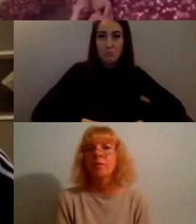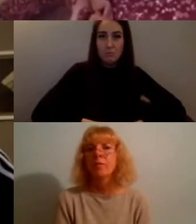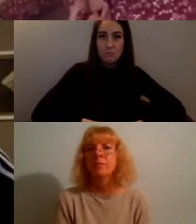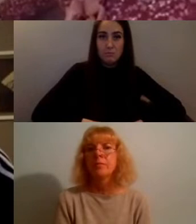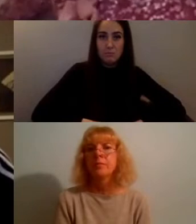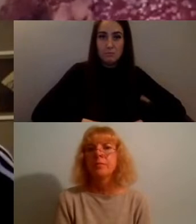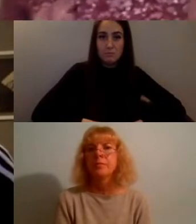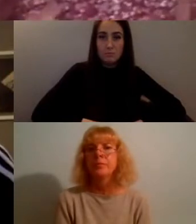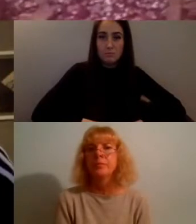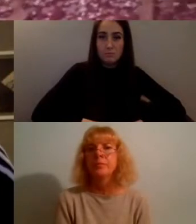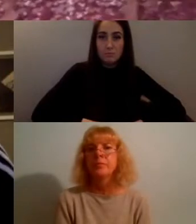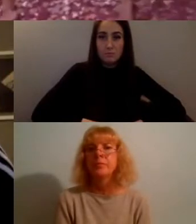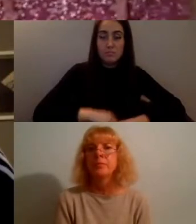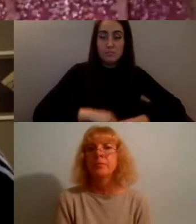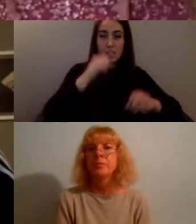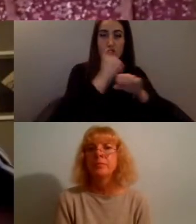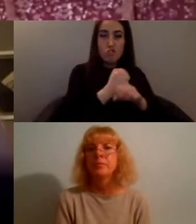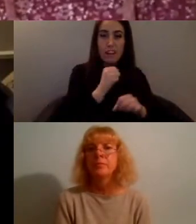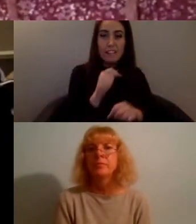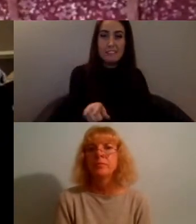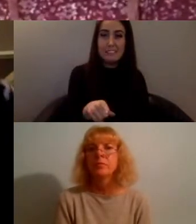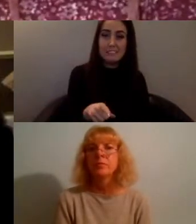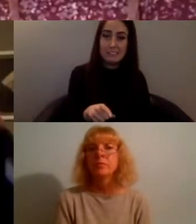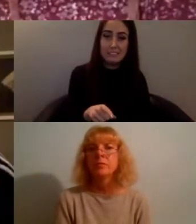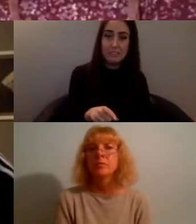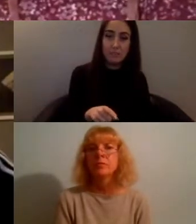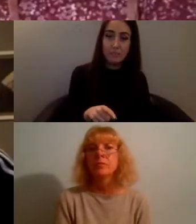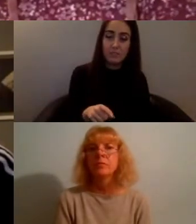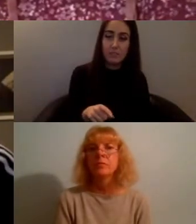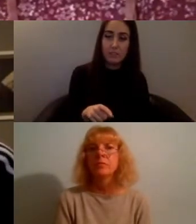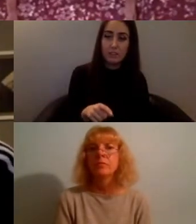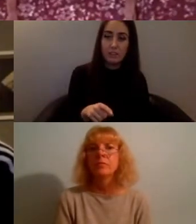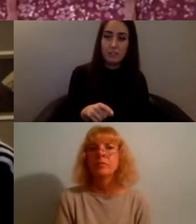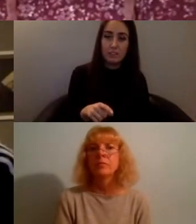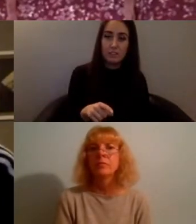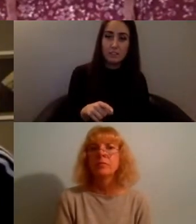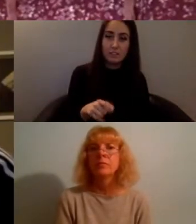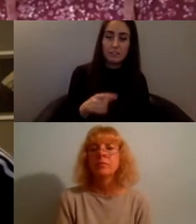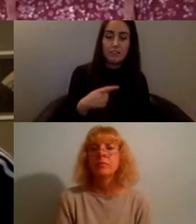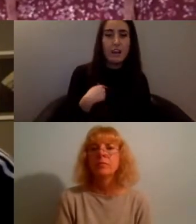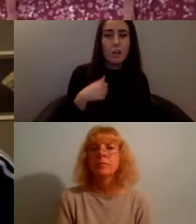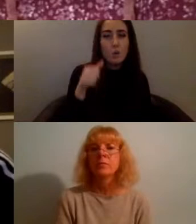I can go I guess like that's sort of what i've been doing with Shelby x Studios is trying to